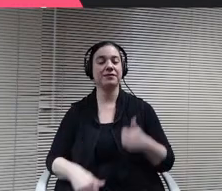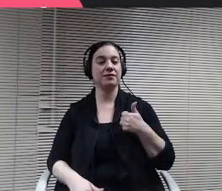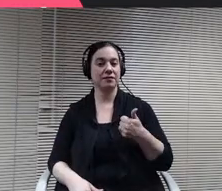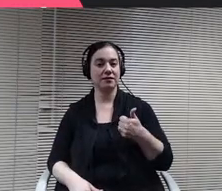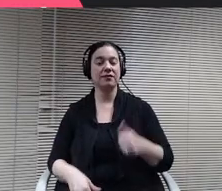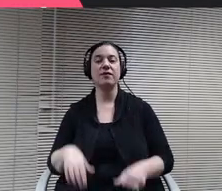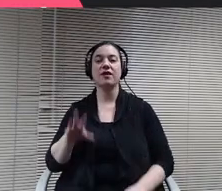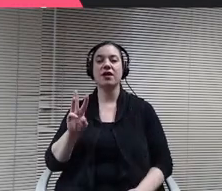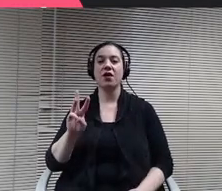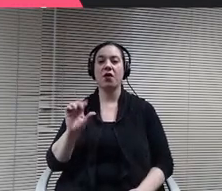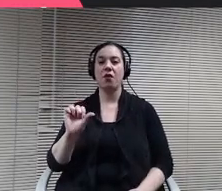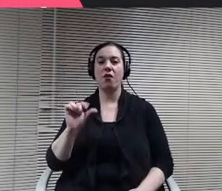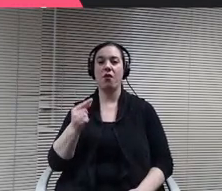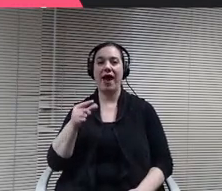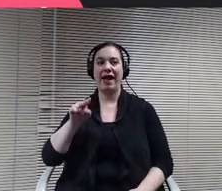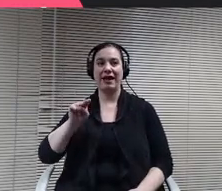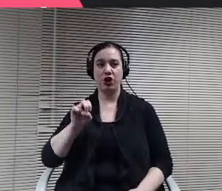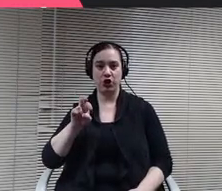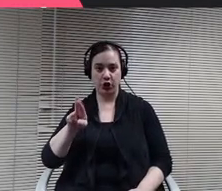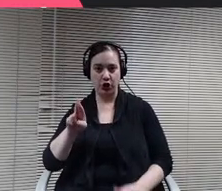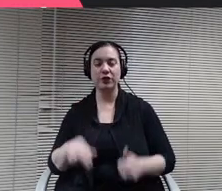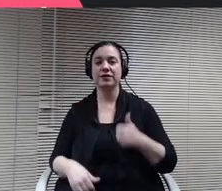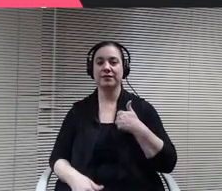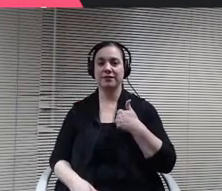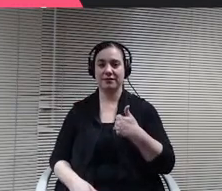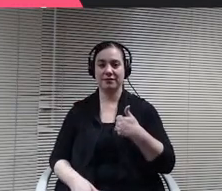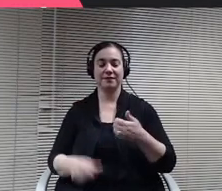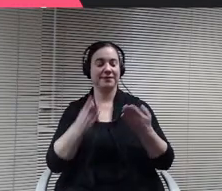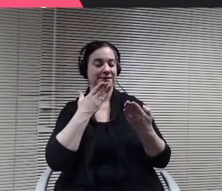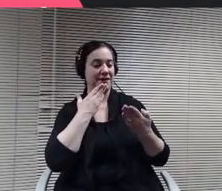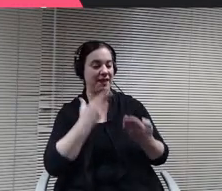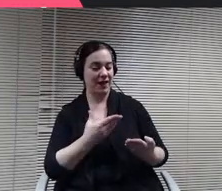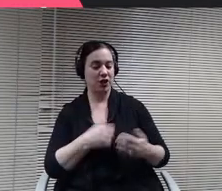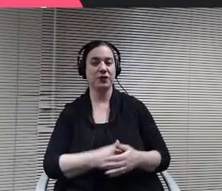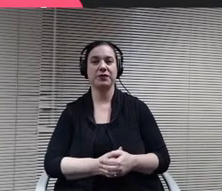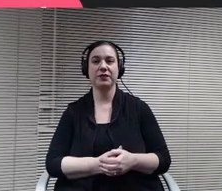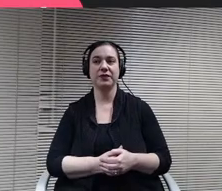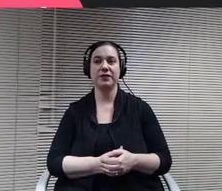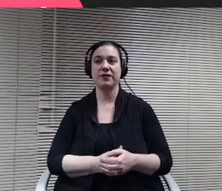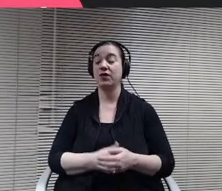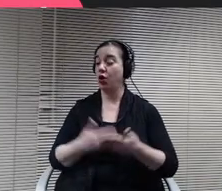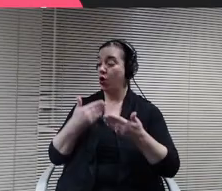Hi, thank you great thank you John. That was six I an one abstain.